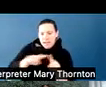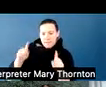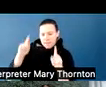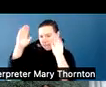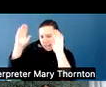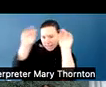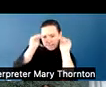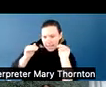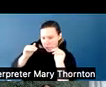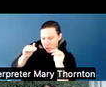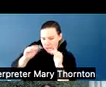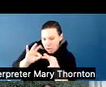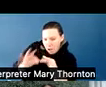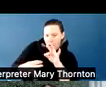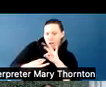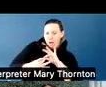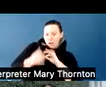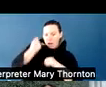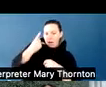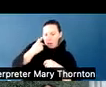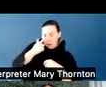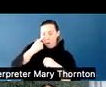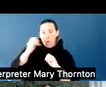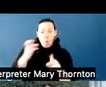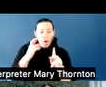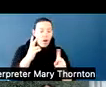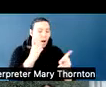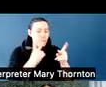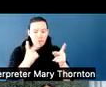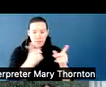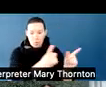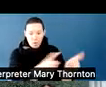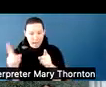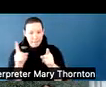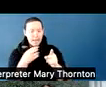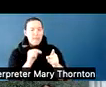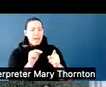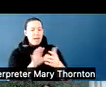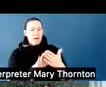or observing what is happening in the environment and then acting on it.